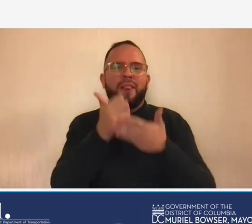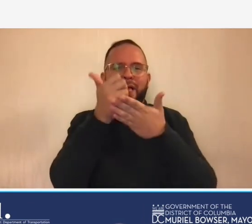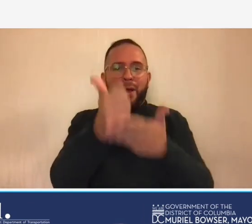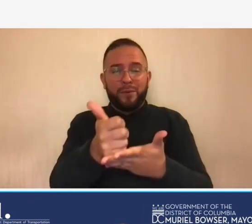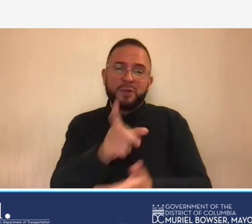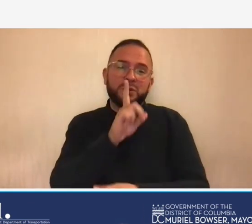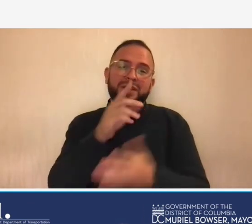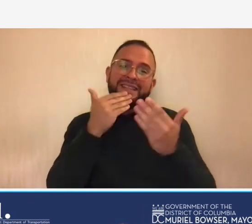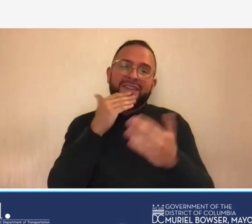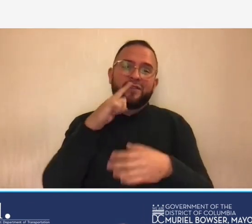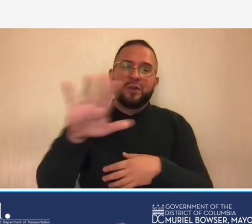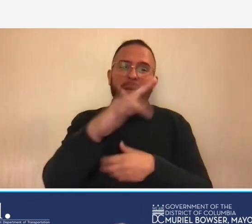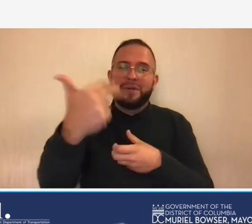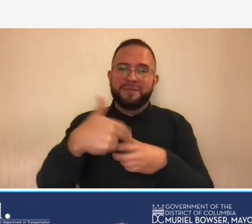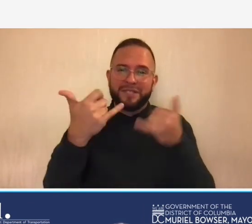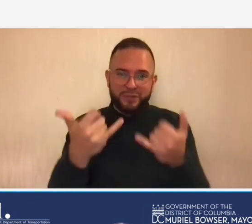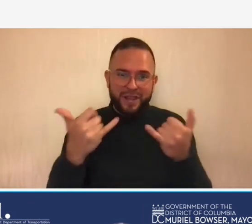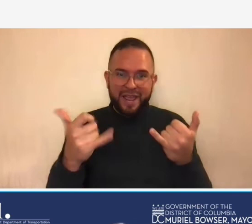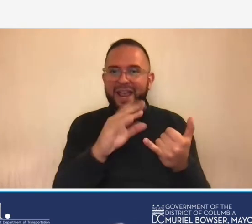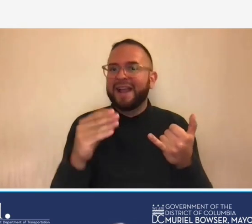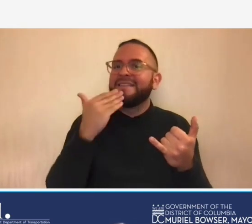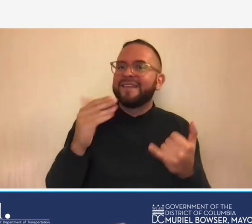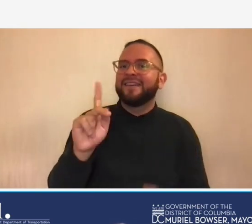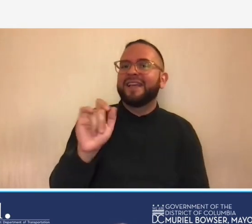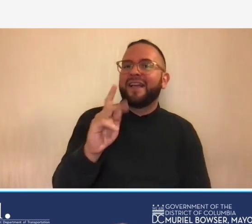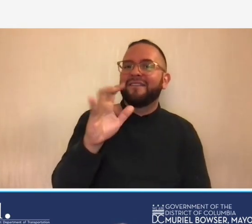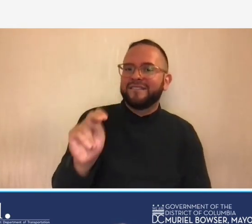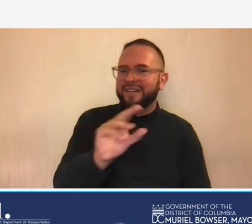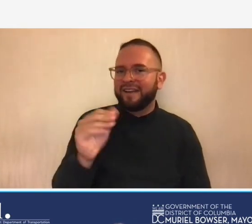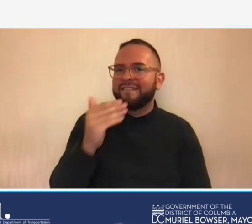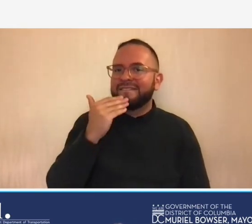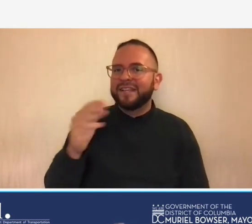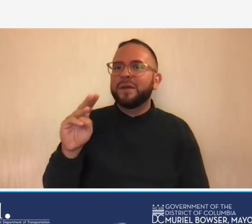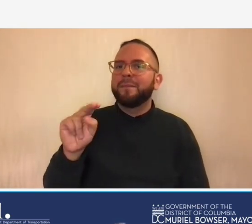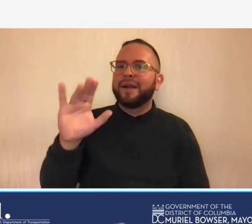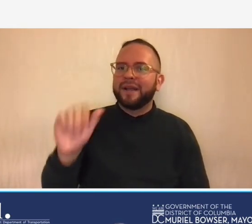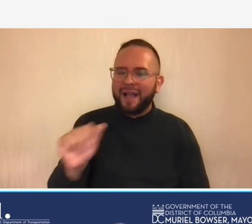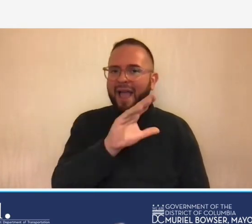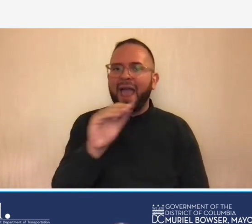participation today and thank you catherine and thank you monica and especially our sign